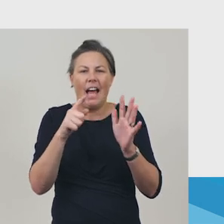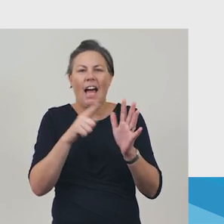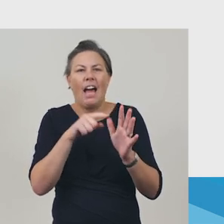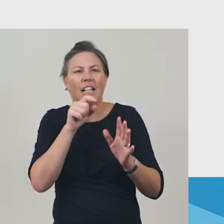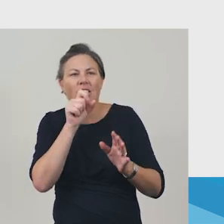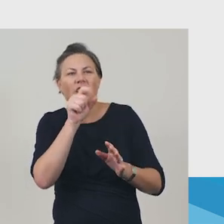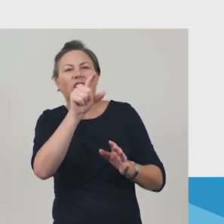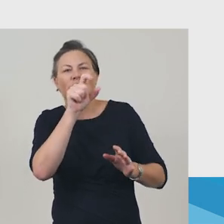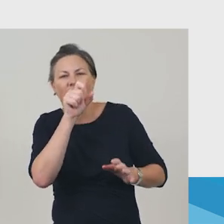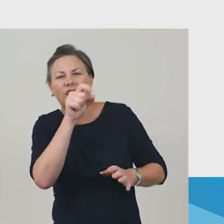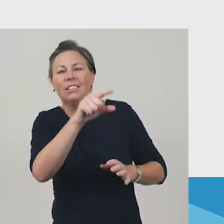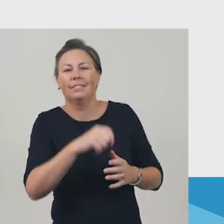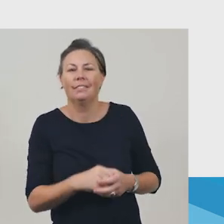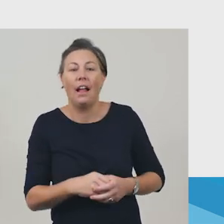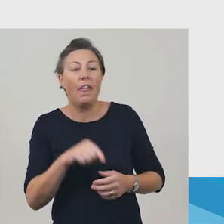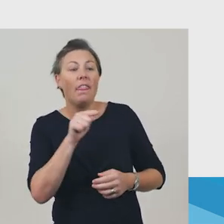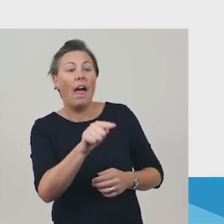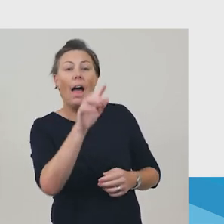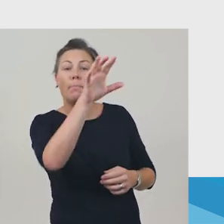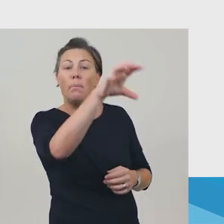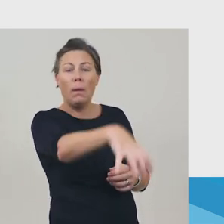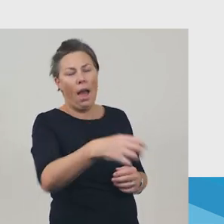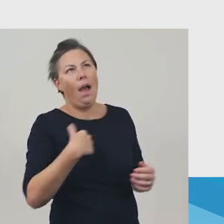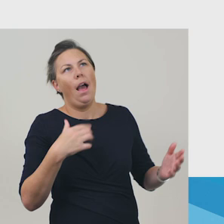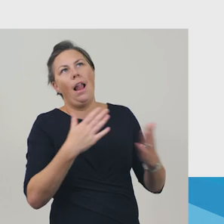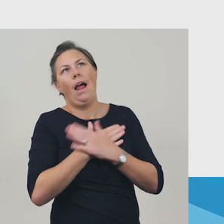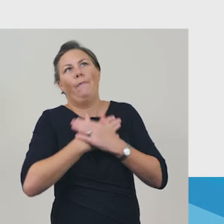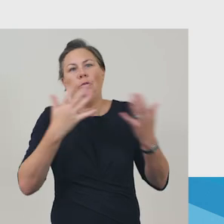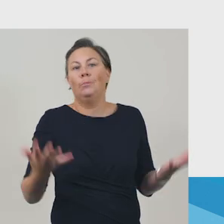This place I love to play I call David’s Creek.